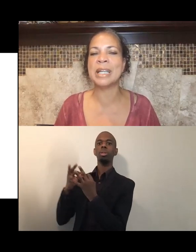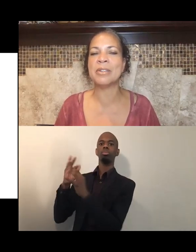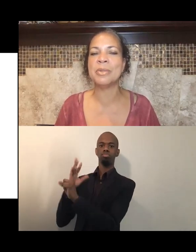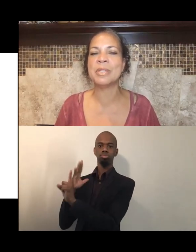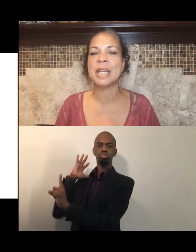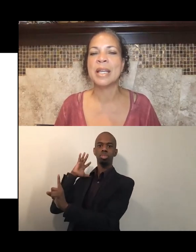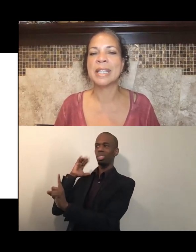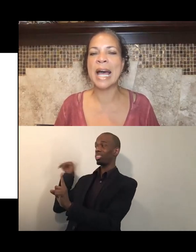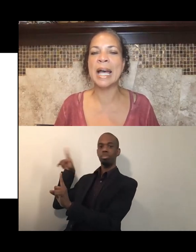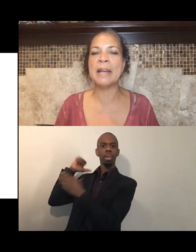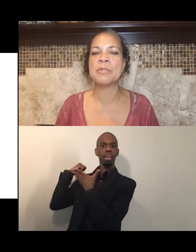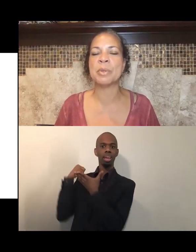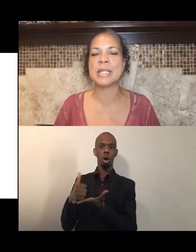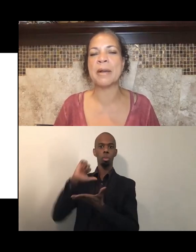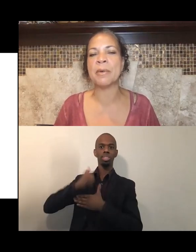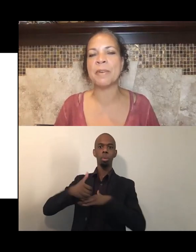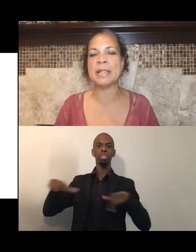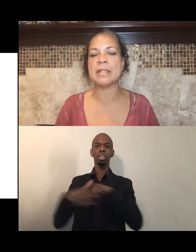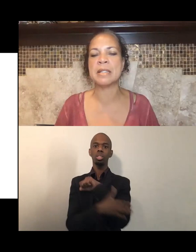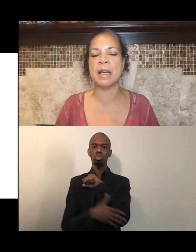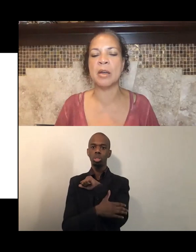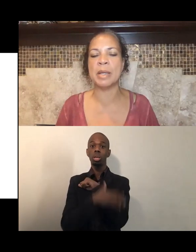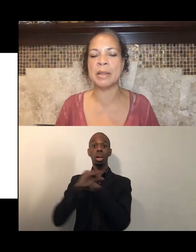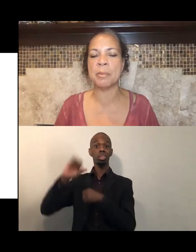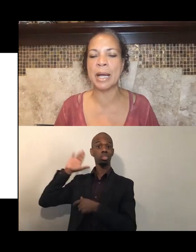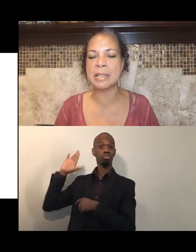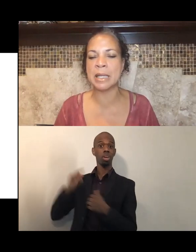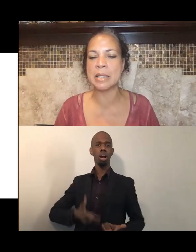and whose lives were sacrificed in the process.